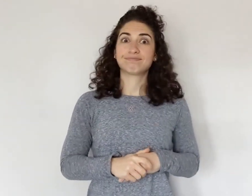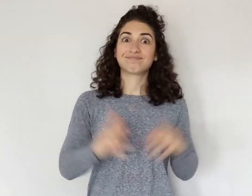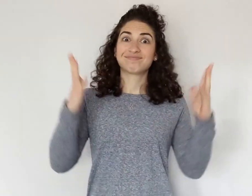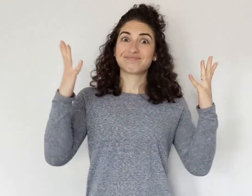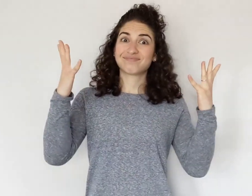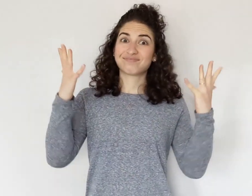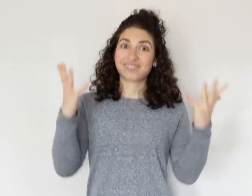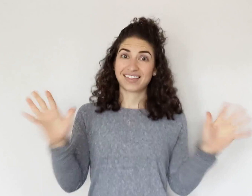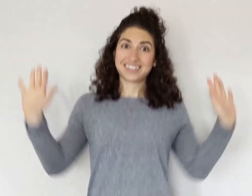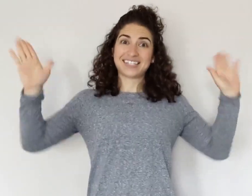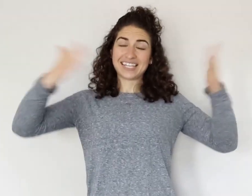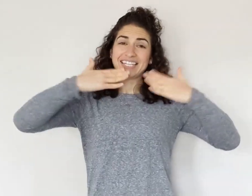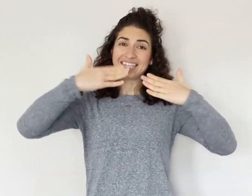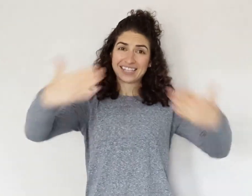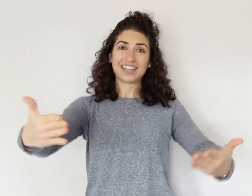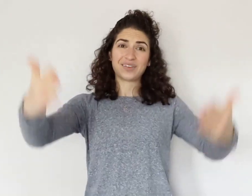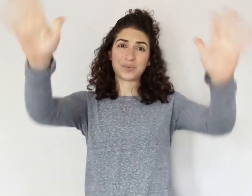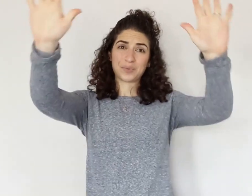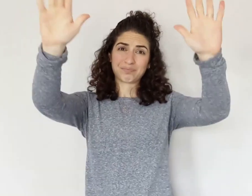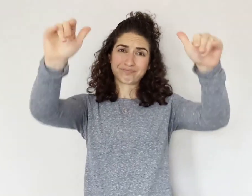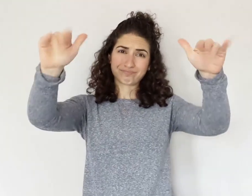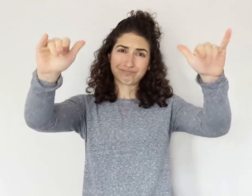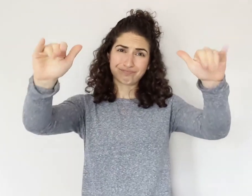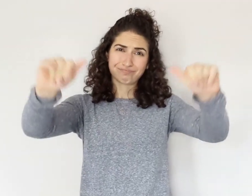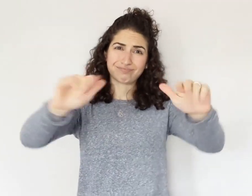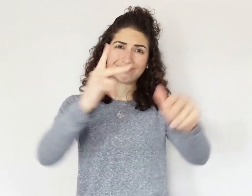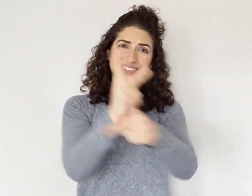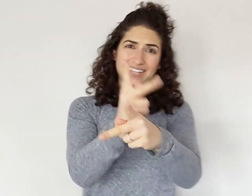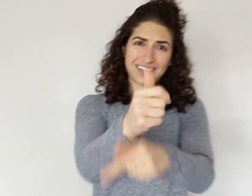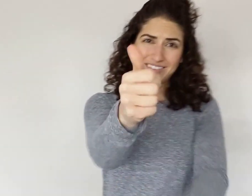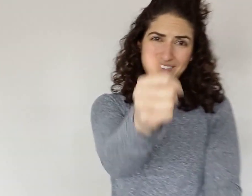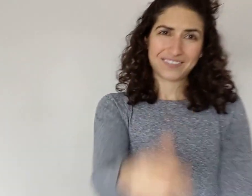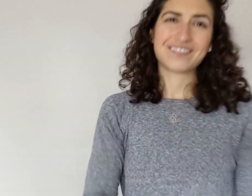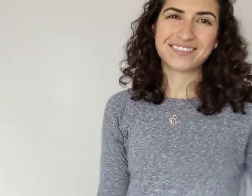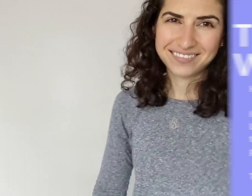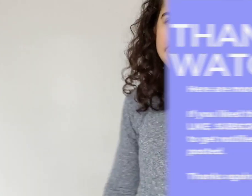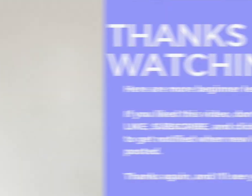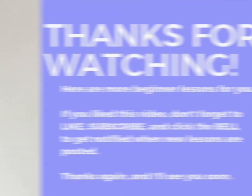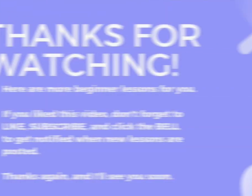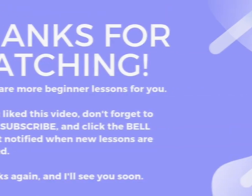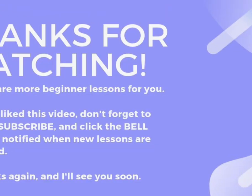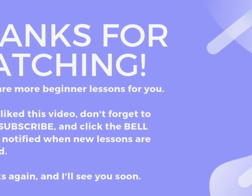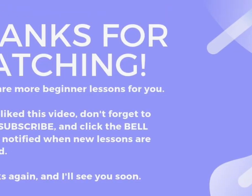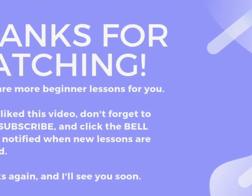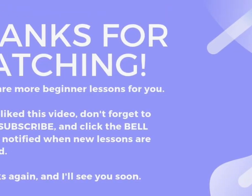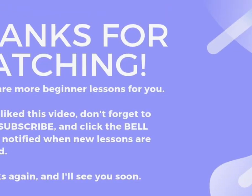That's it! Thank you! Take care of yourself.